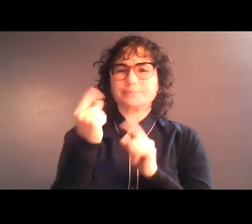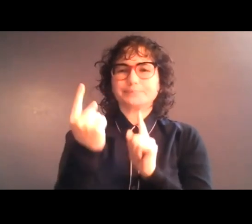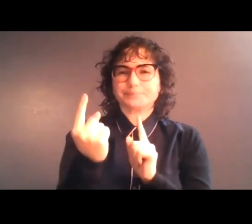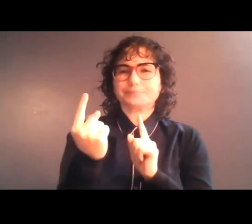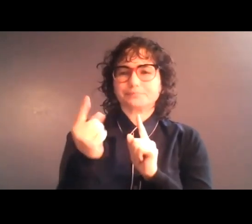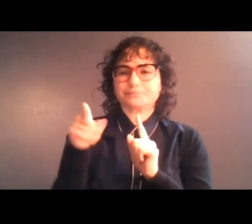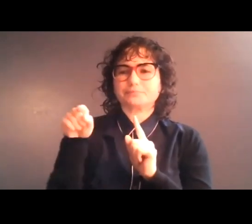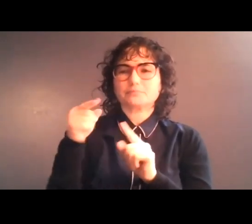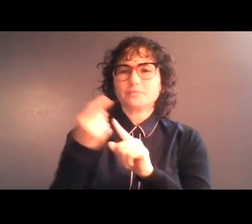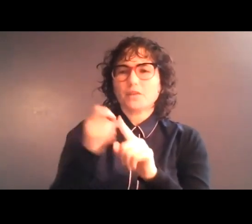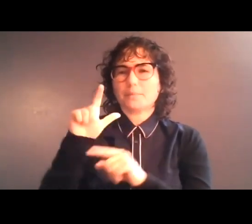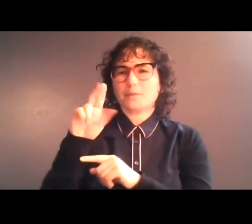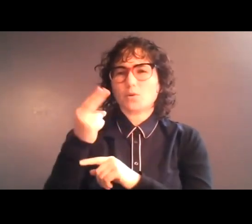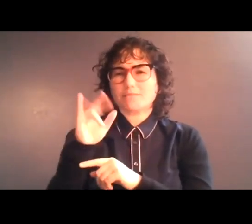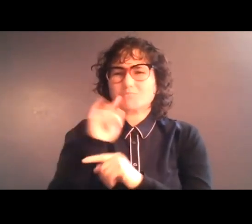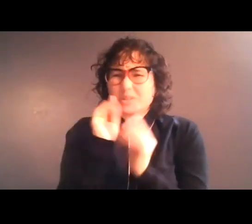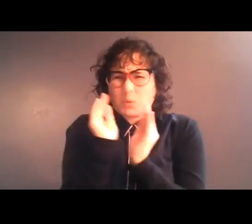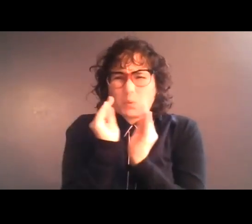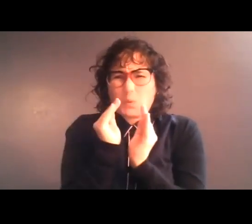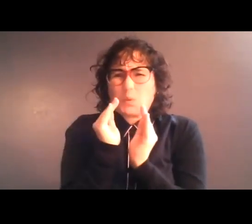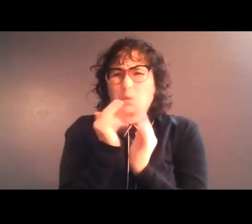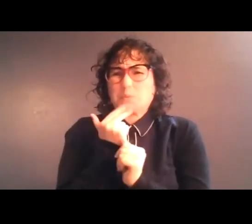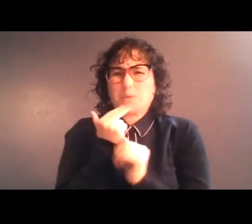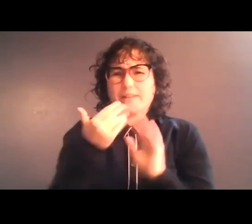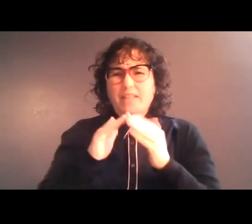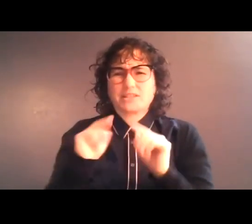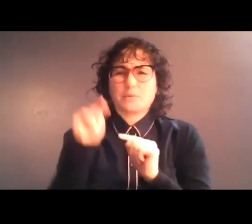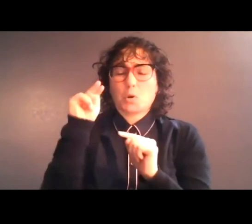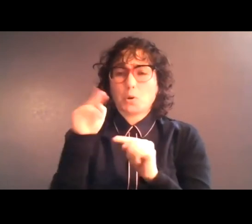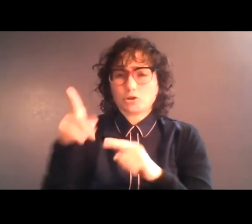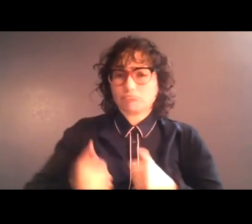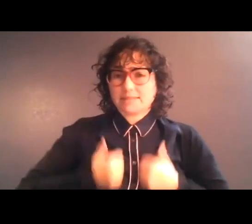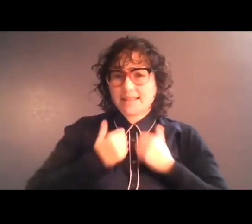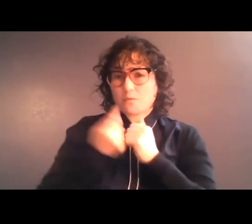from Louhi, in this tiny village way up North, and she lived with us for a while. But then